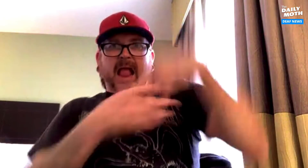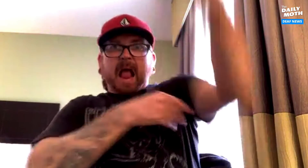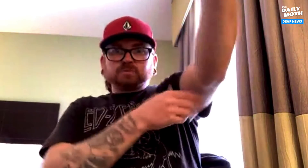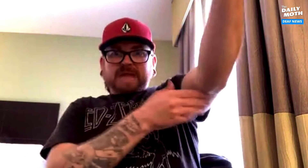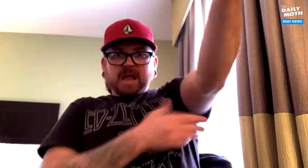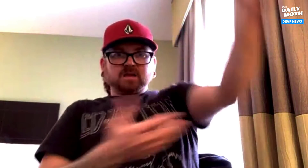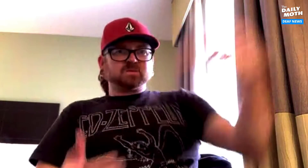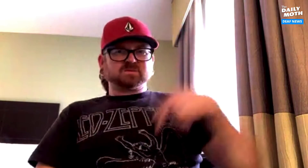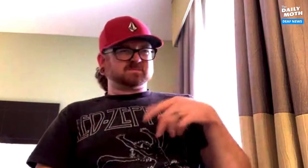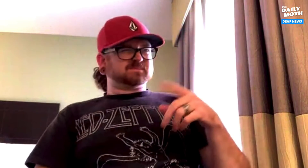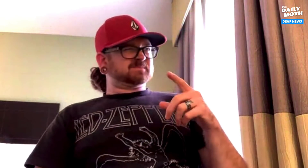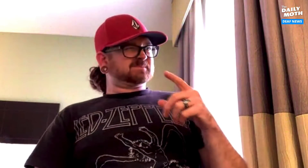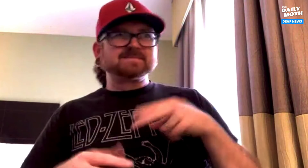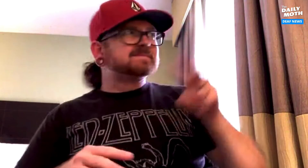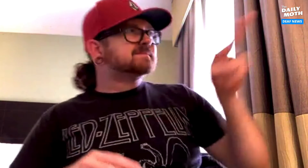It was 3 a.m. outside.